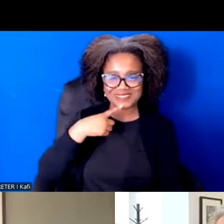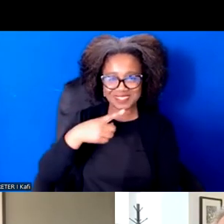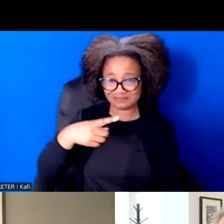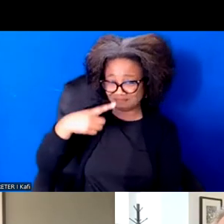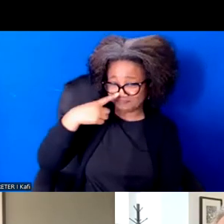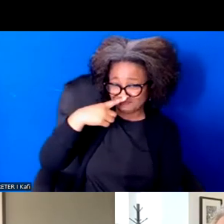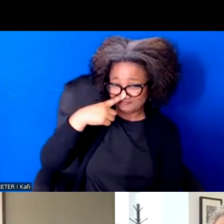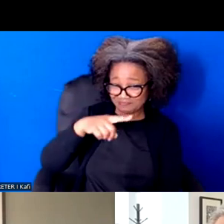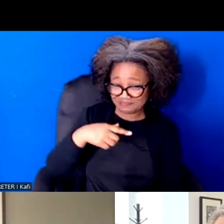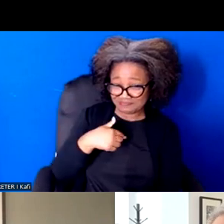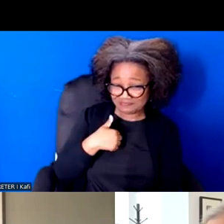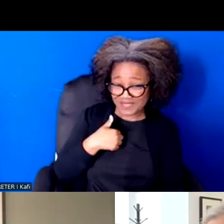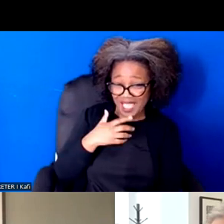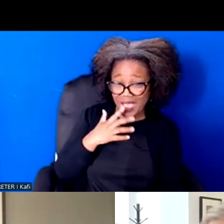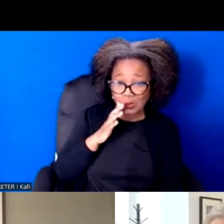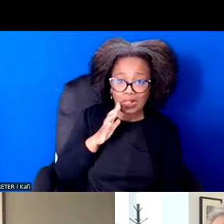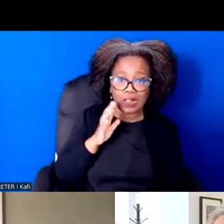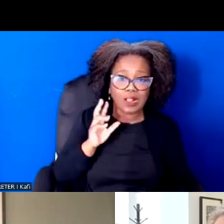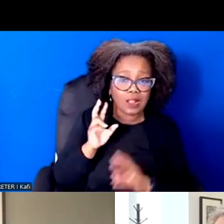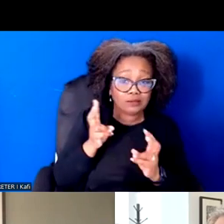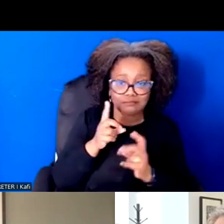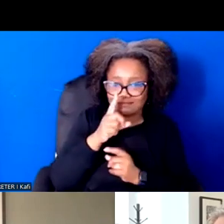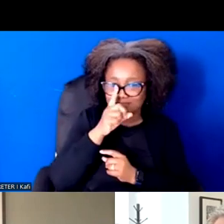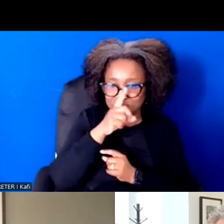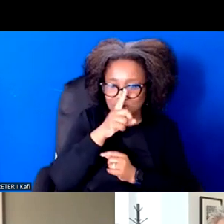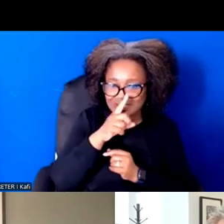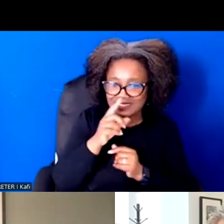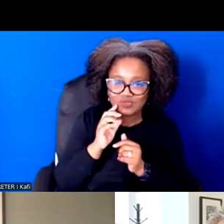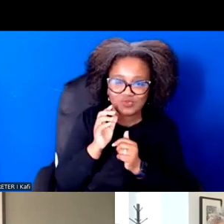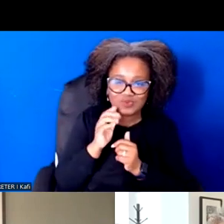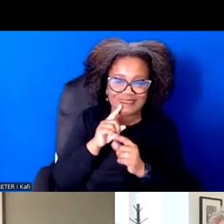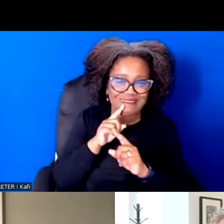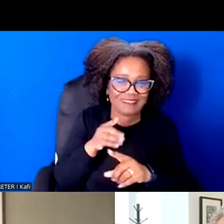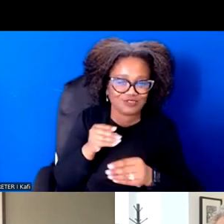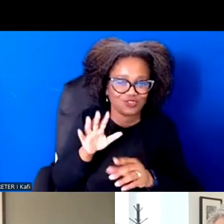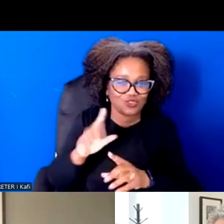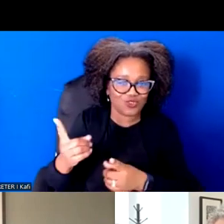I guess didn't want to say exactly because this is a do it as it is a challenge I've been thinking about.